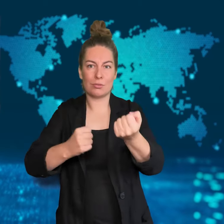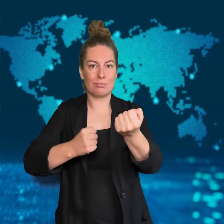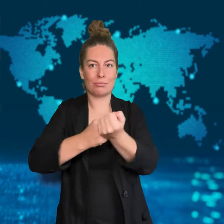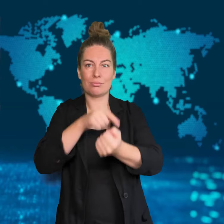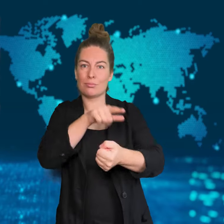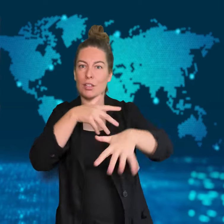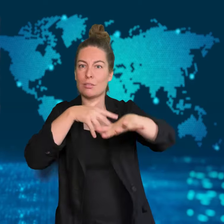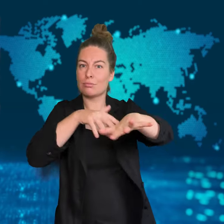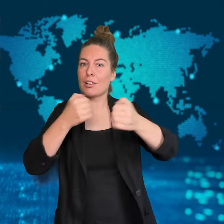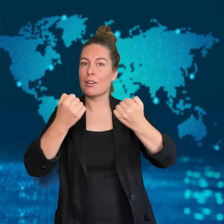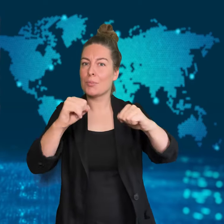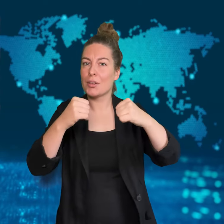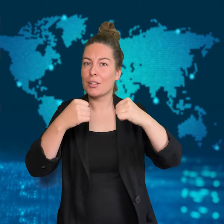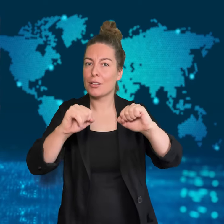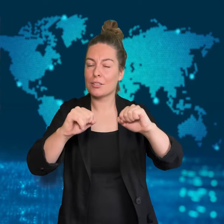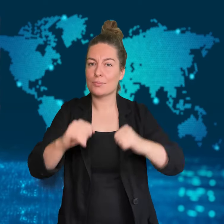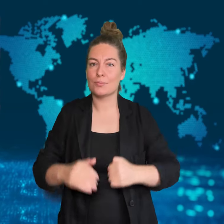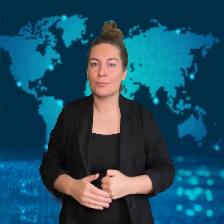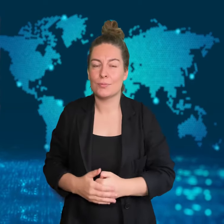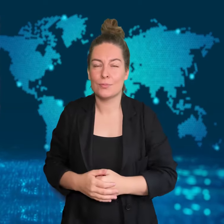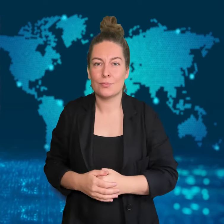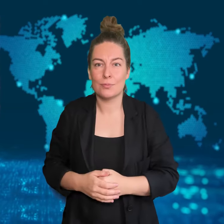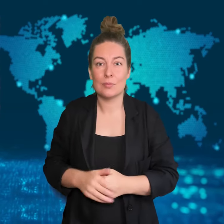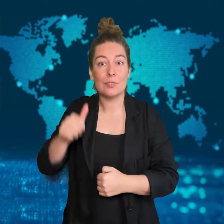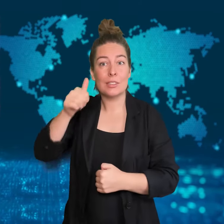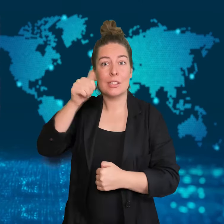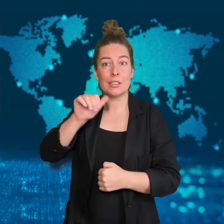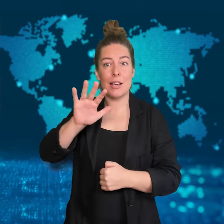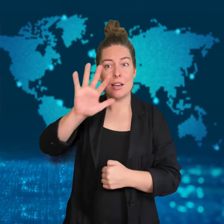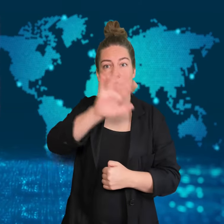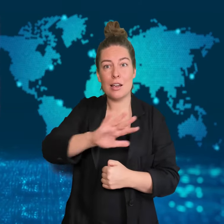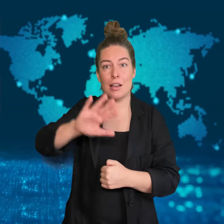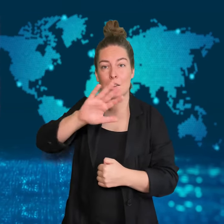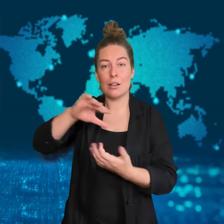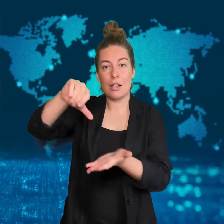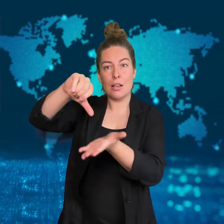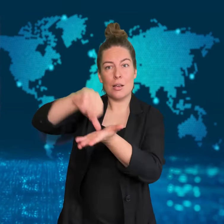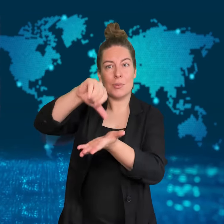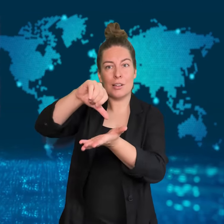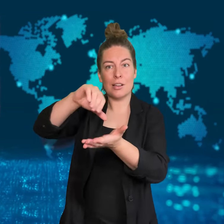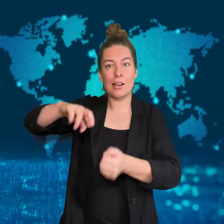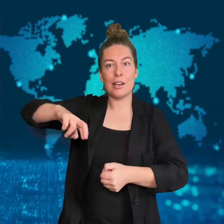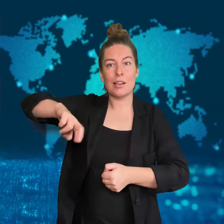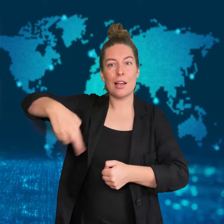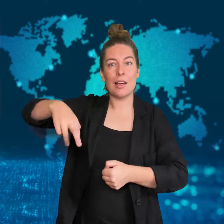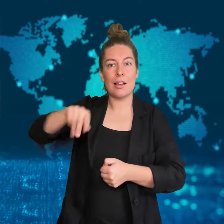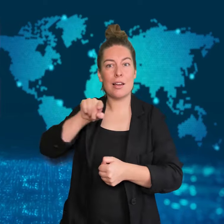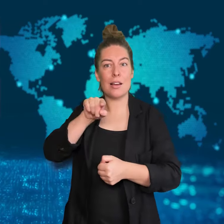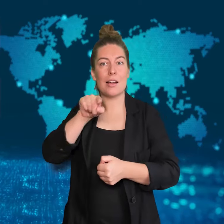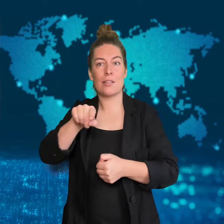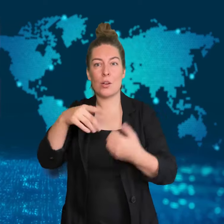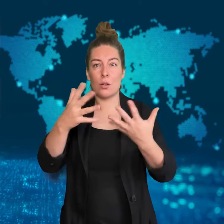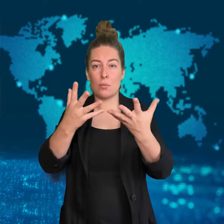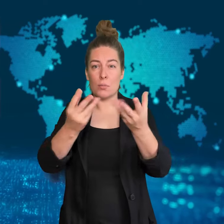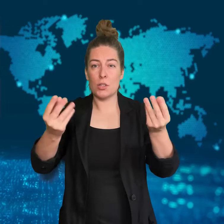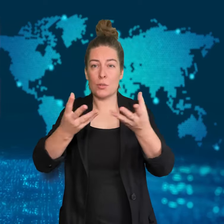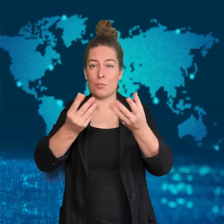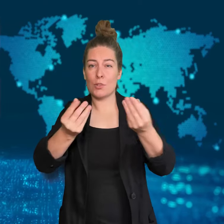work as government departments also supported the strike.